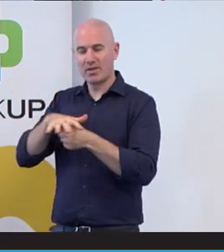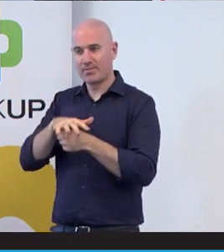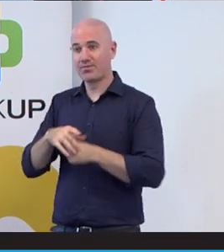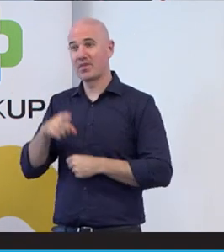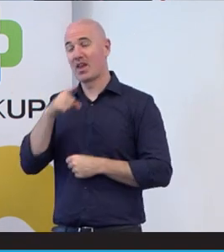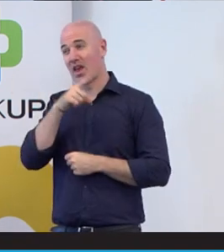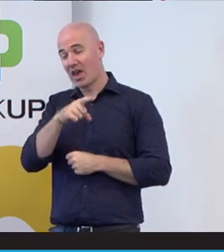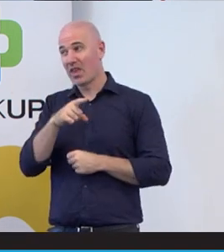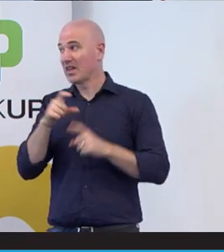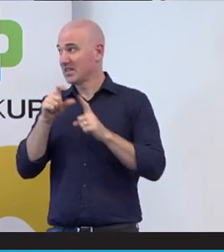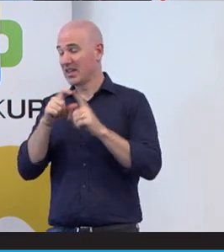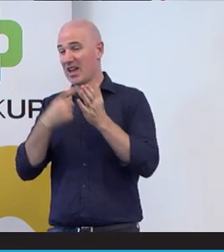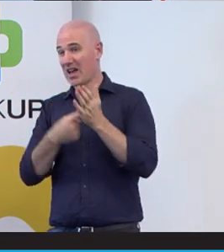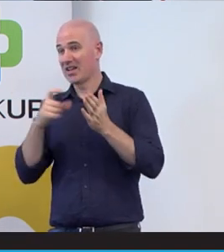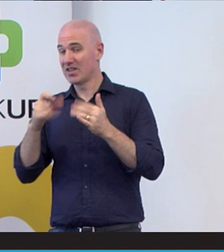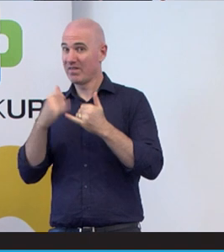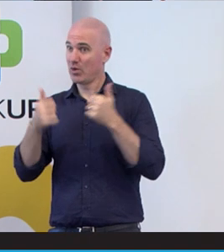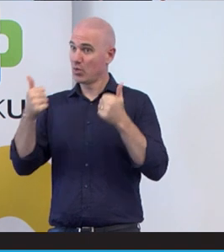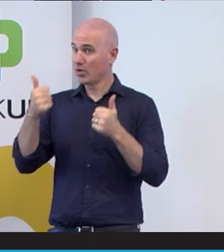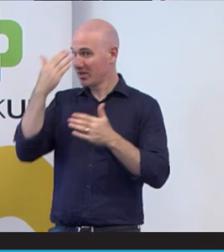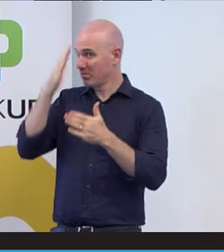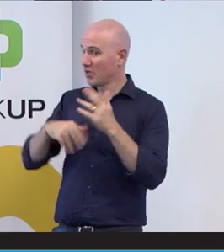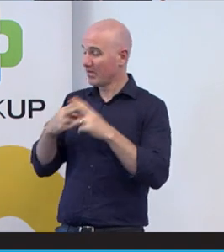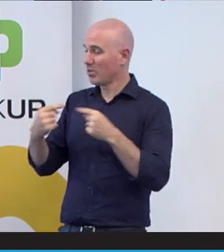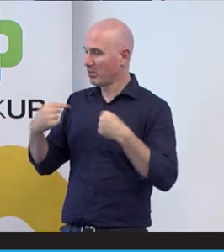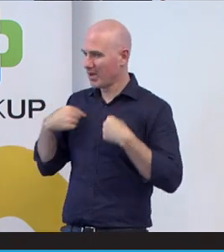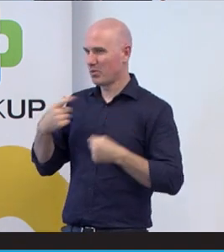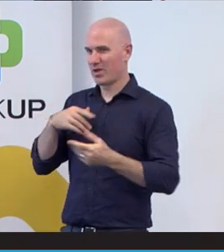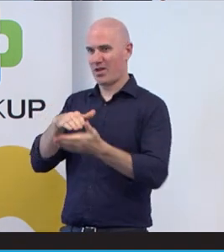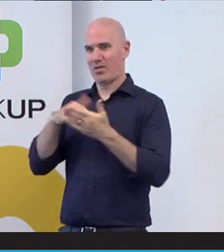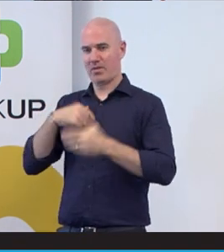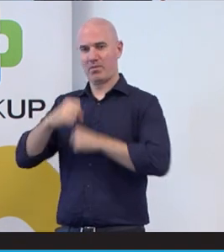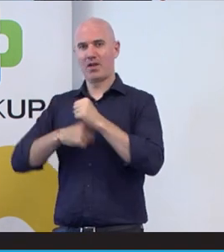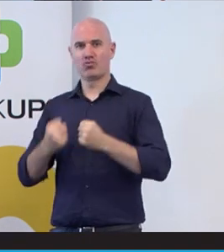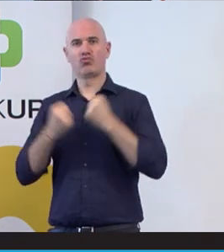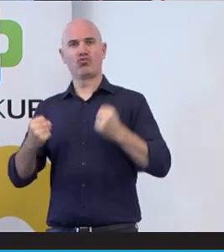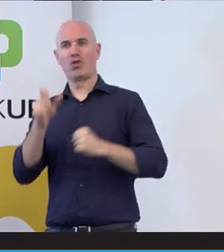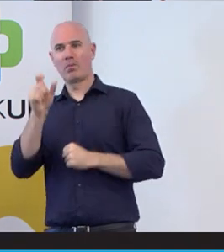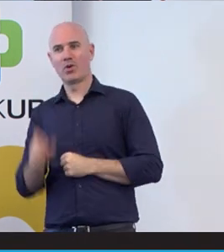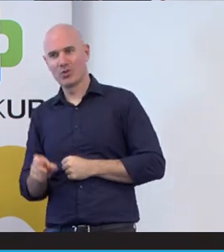been a really good experience for me because it helped me become a stronger person to know